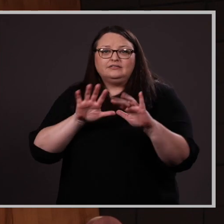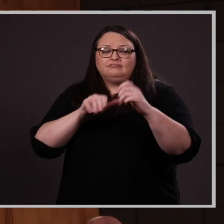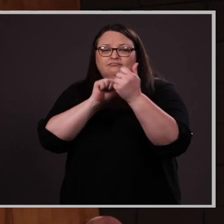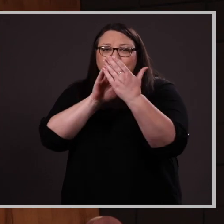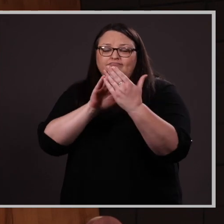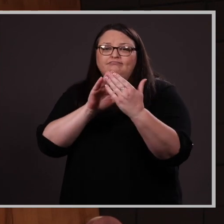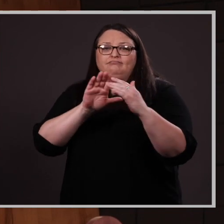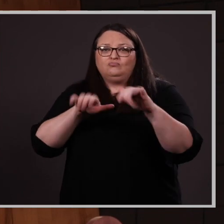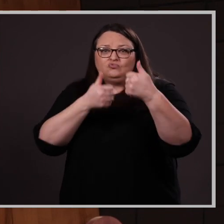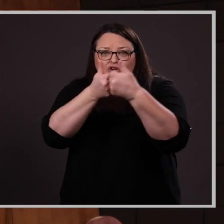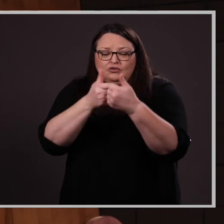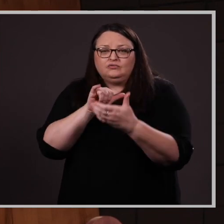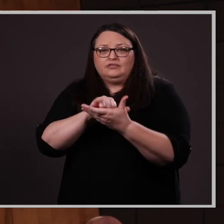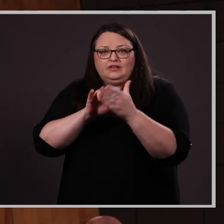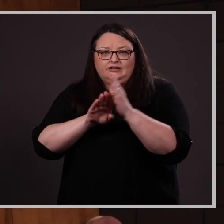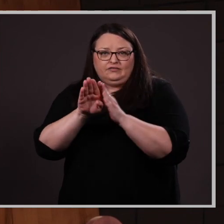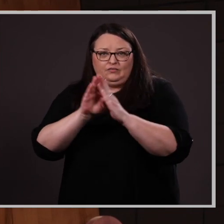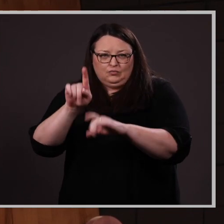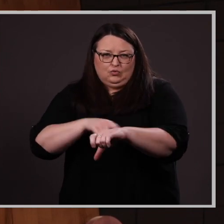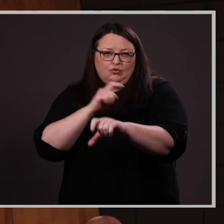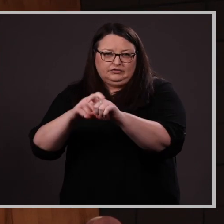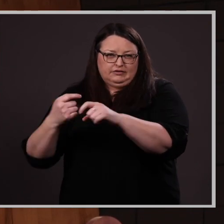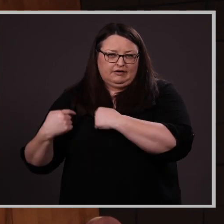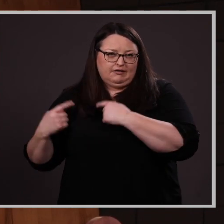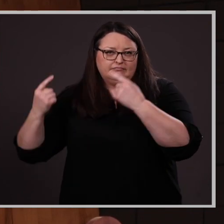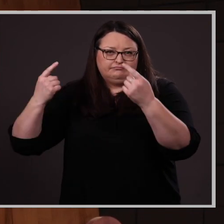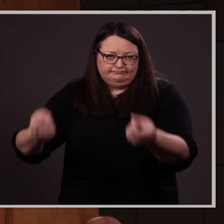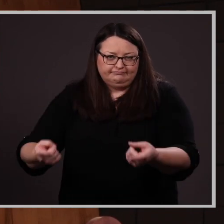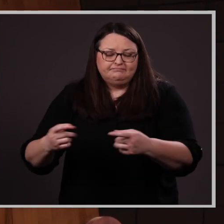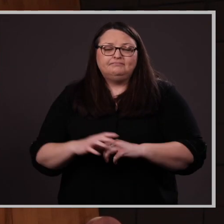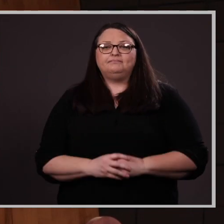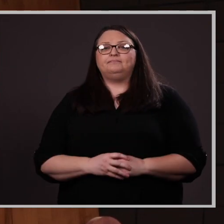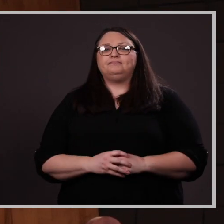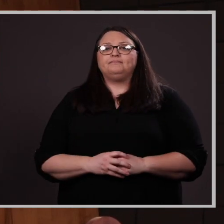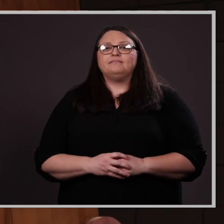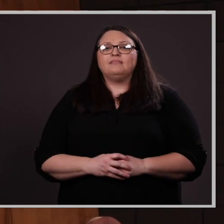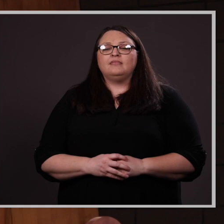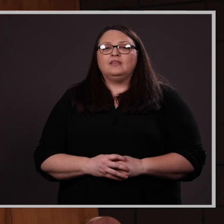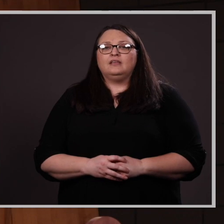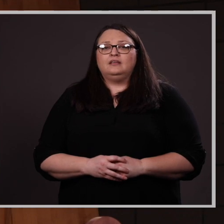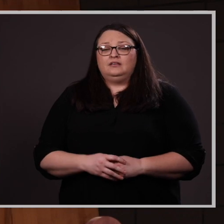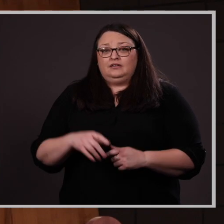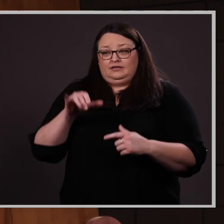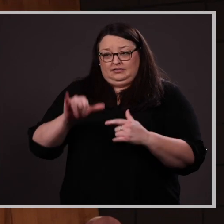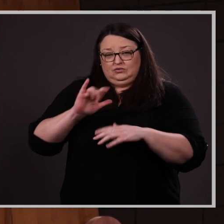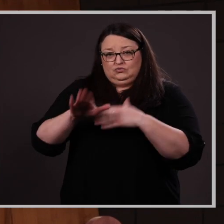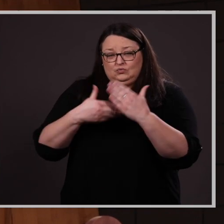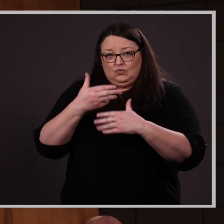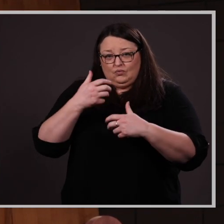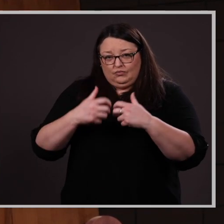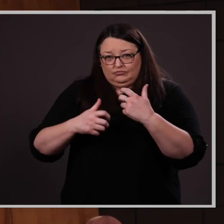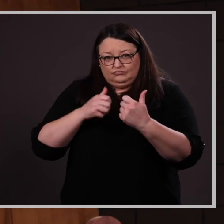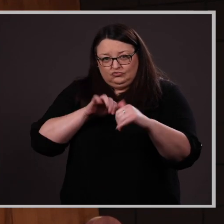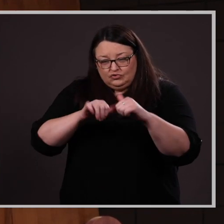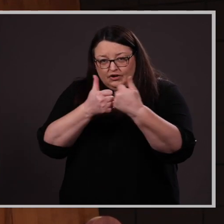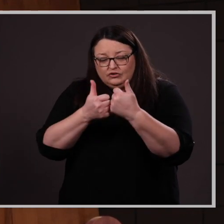been developing for a very long time. In this, we’ve faced many of the same challenges